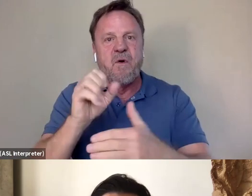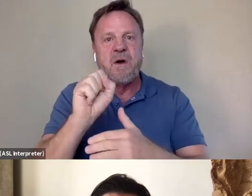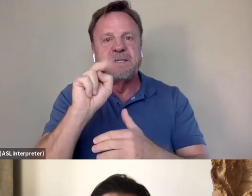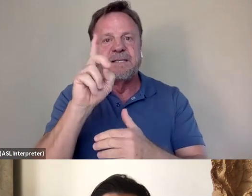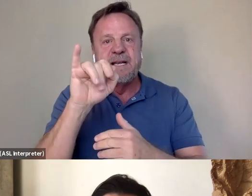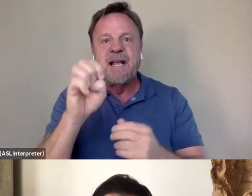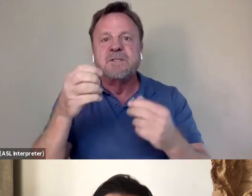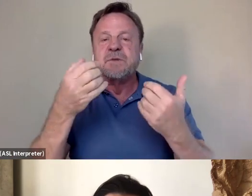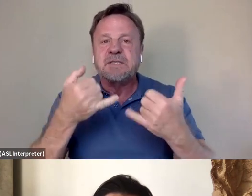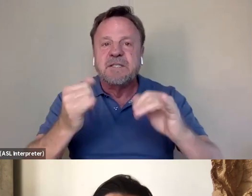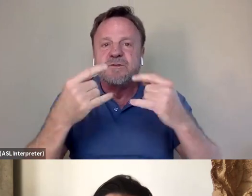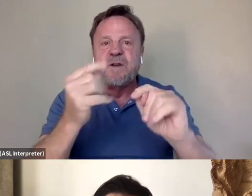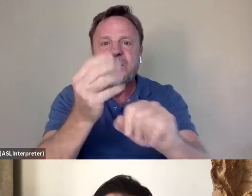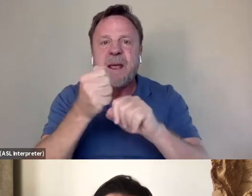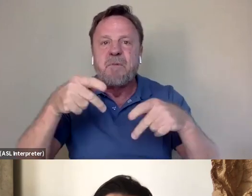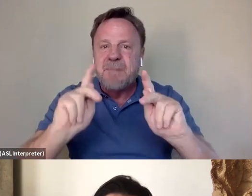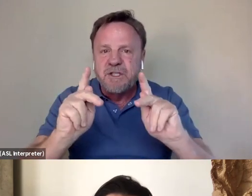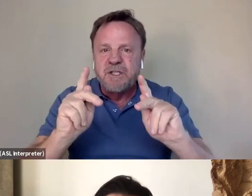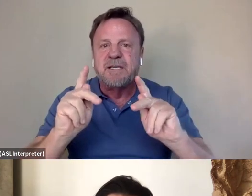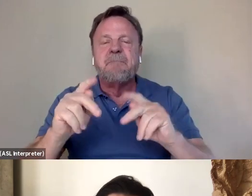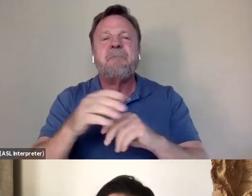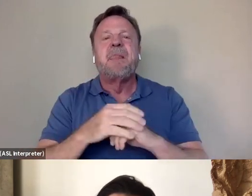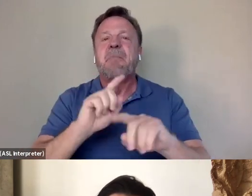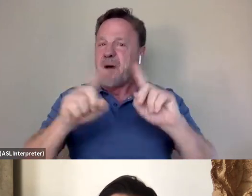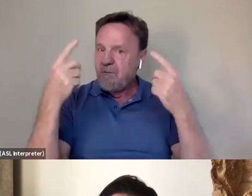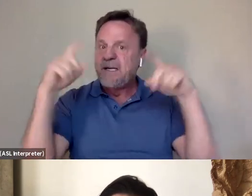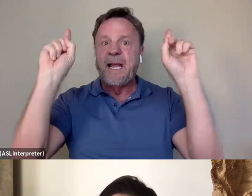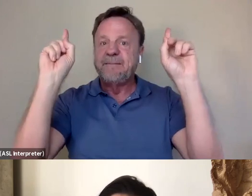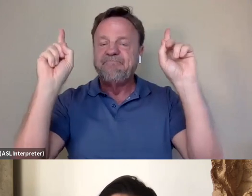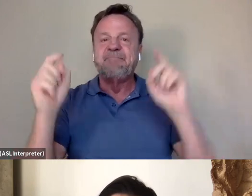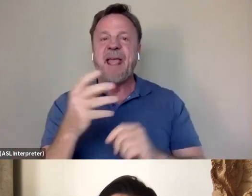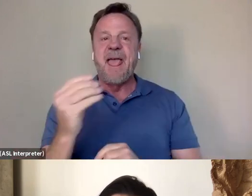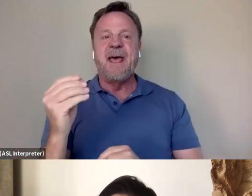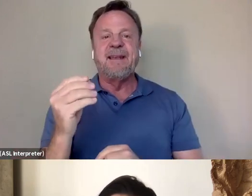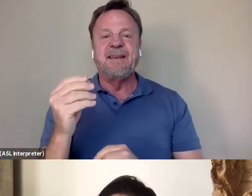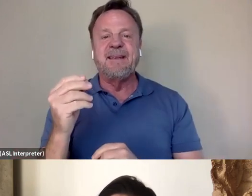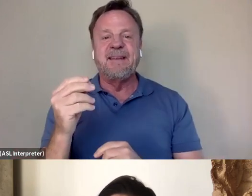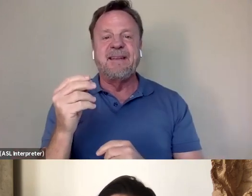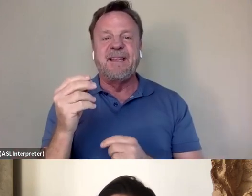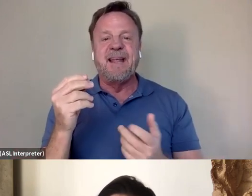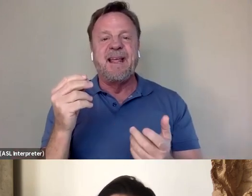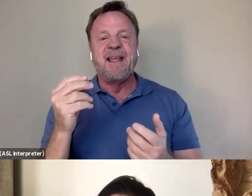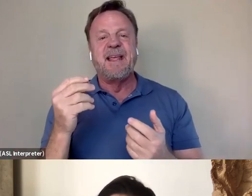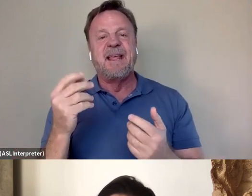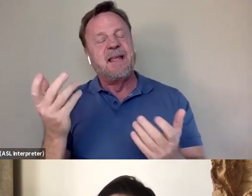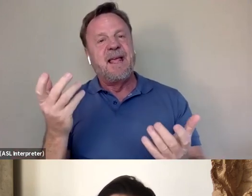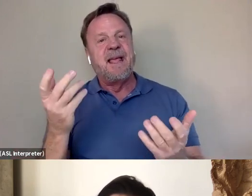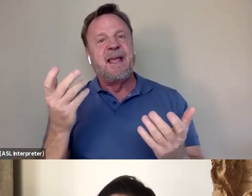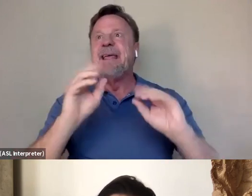we're still trying to clear archive, but, you know, we did it and yeah. You know, it's out there in the world.